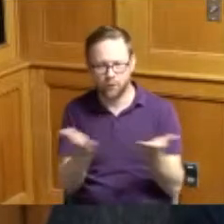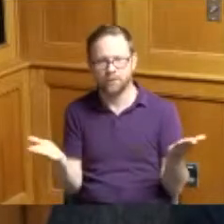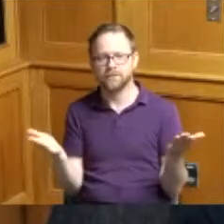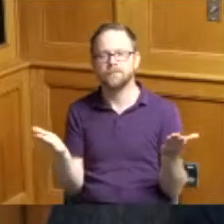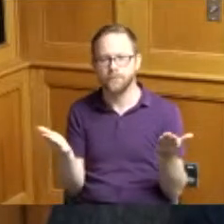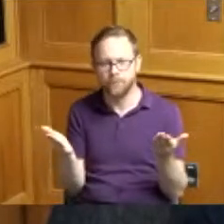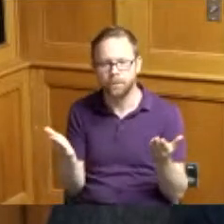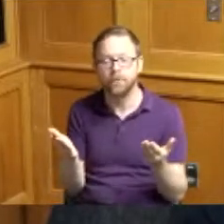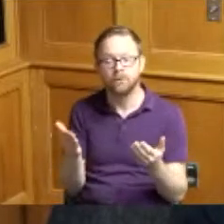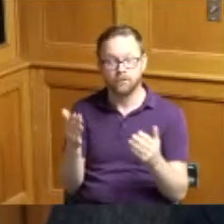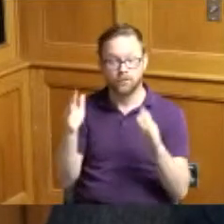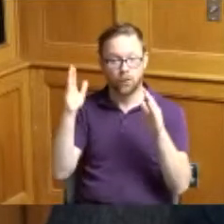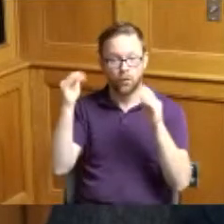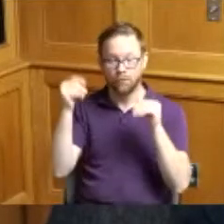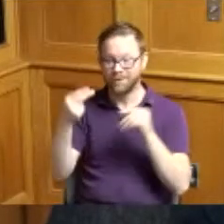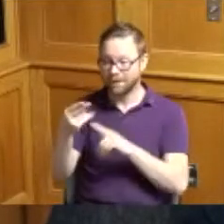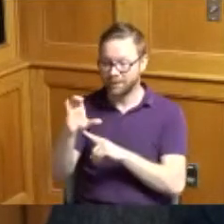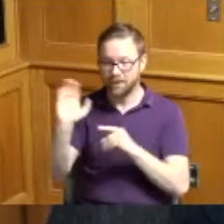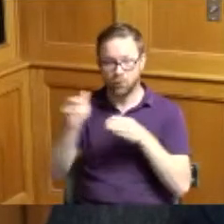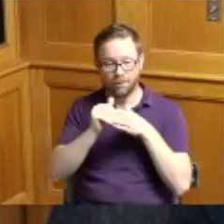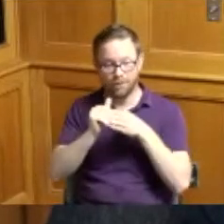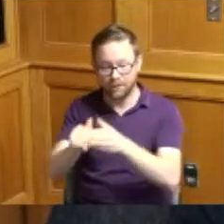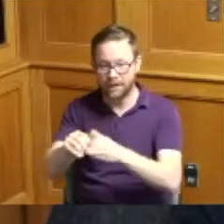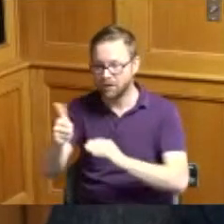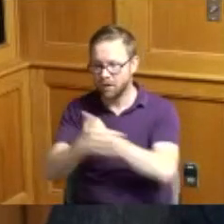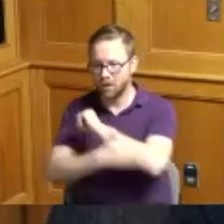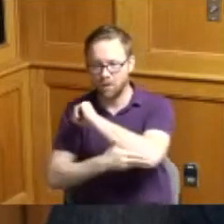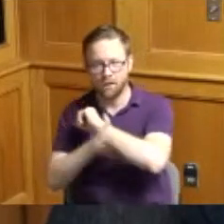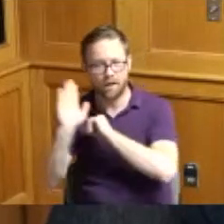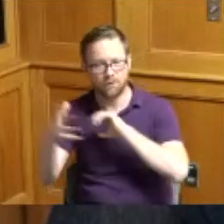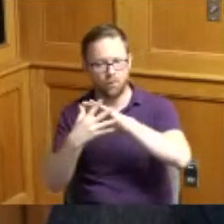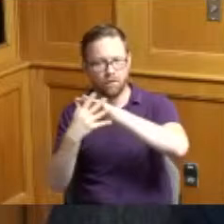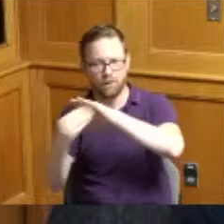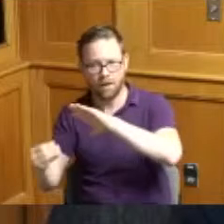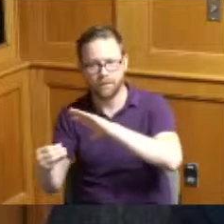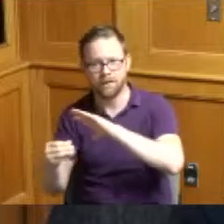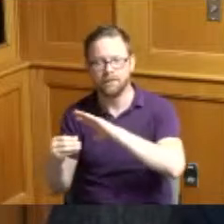will lead by example and we've already and Mary mountie has said there's already been interest